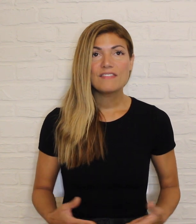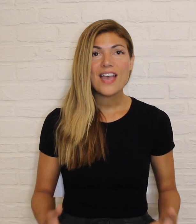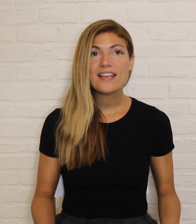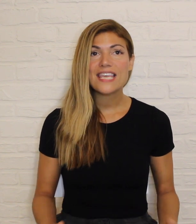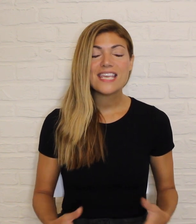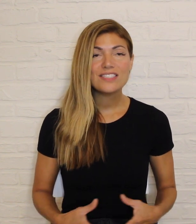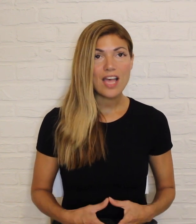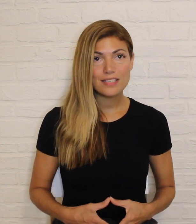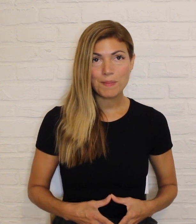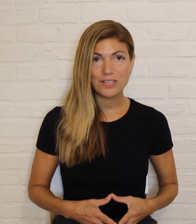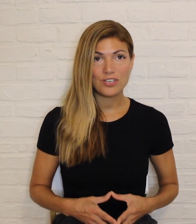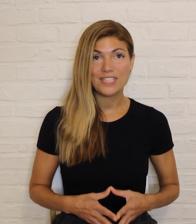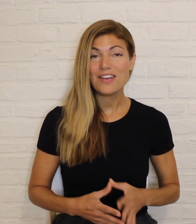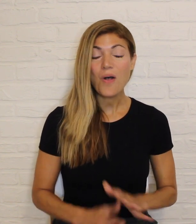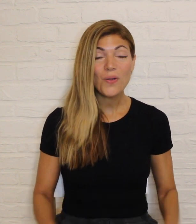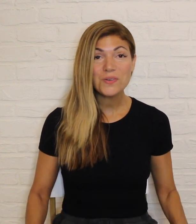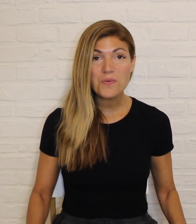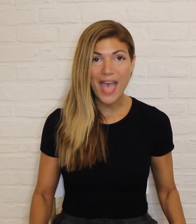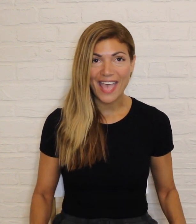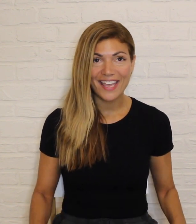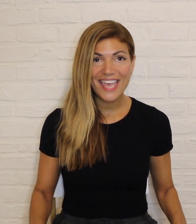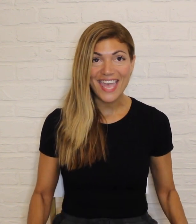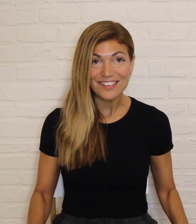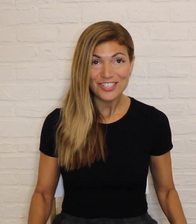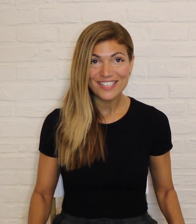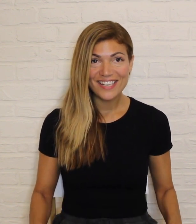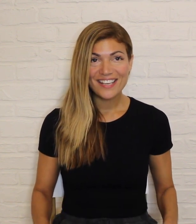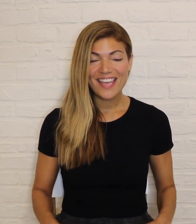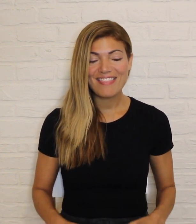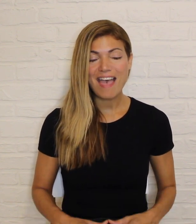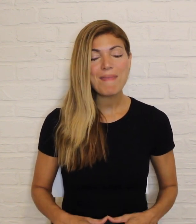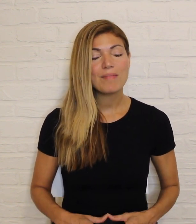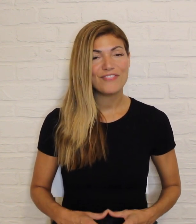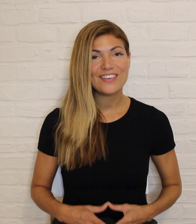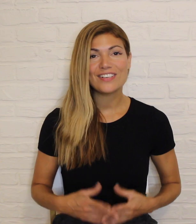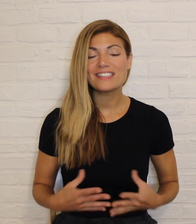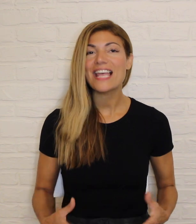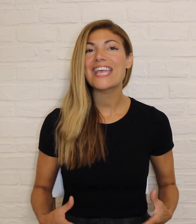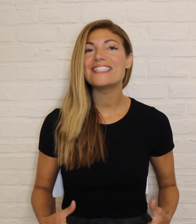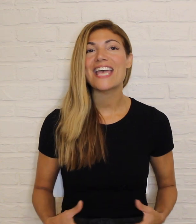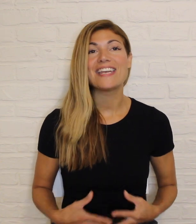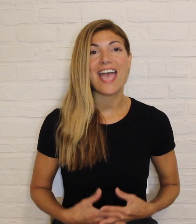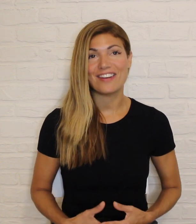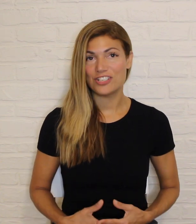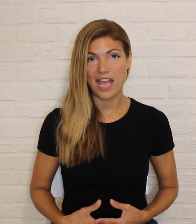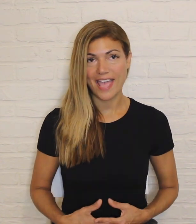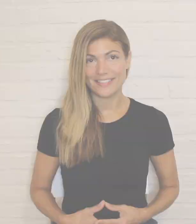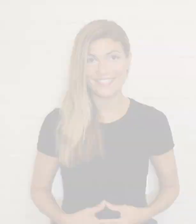Finally, he saw his pictures in a whole new way - ish - and that made him feel light and energized.